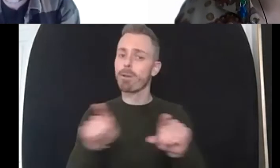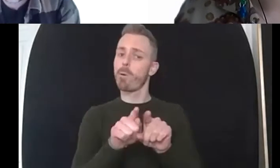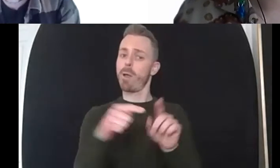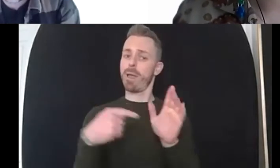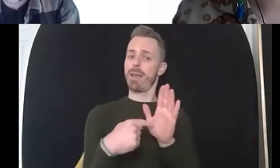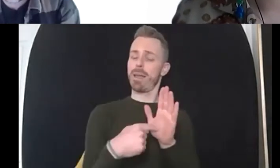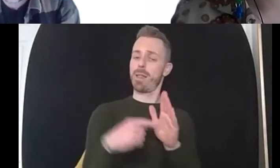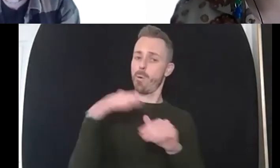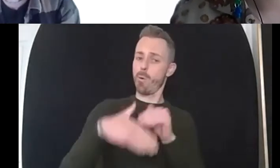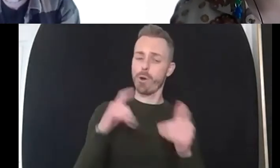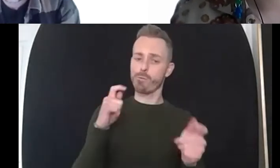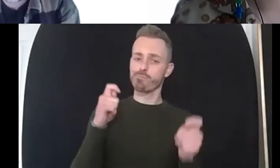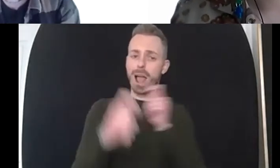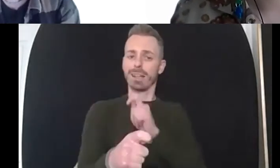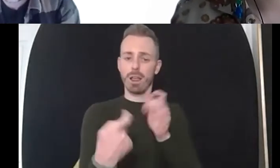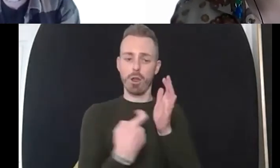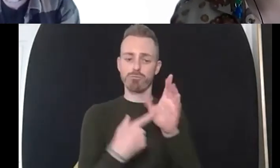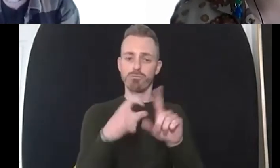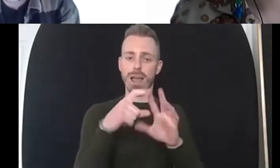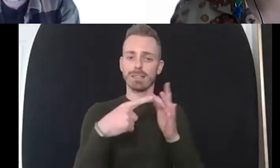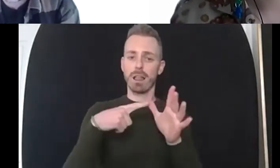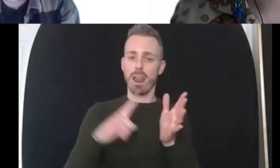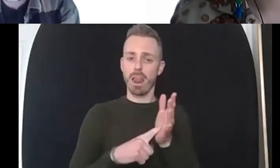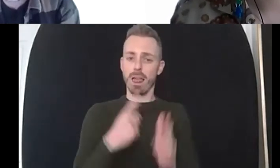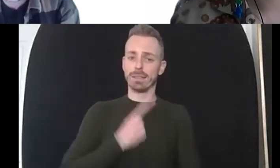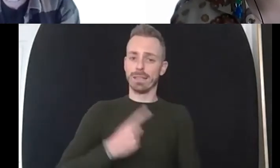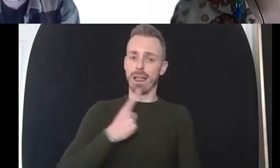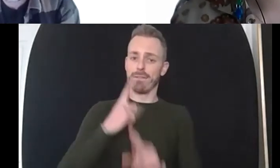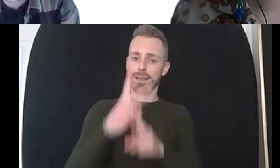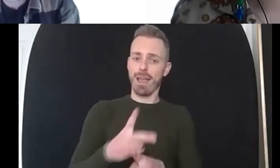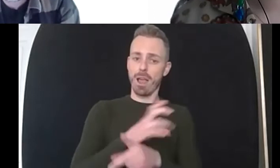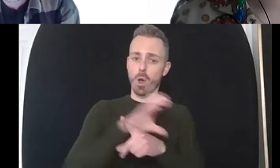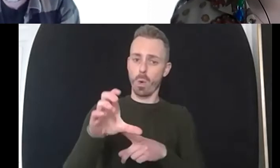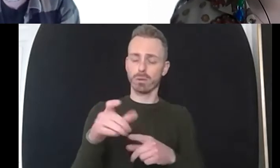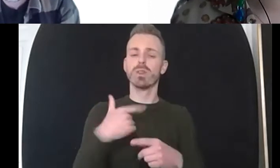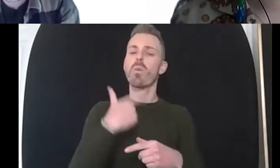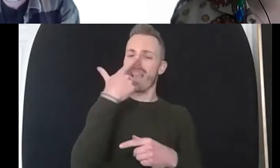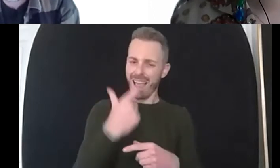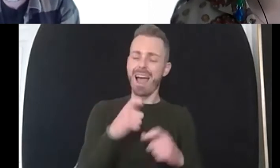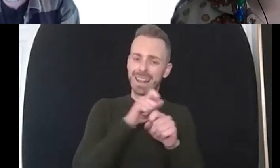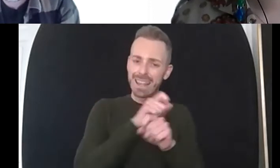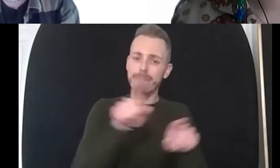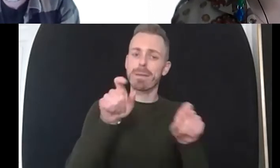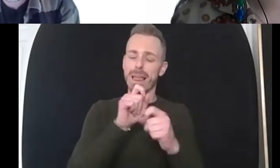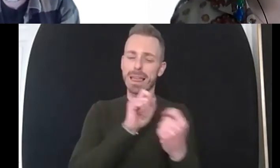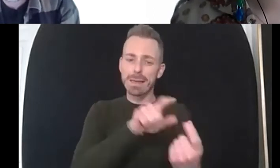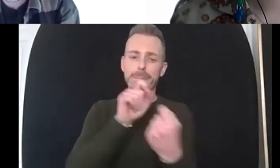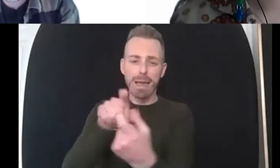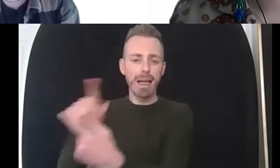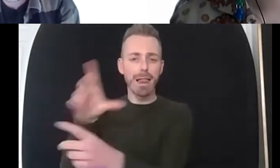radical self-care uh course as well via email if um if you like but i'm not sure if we can because